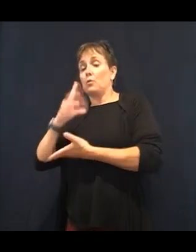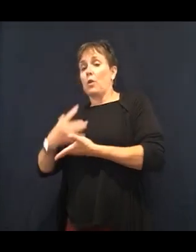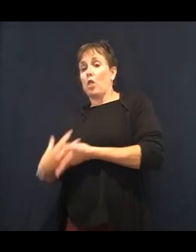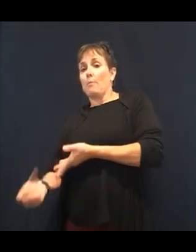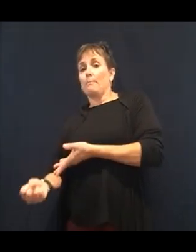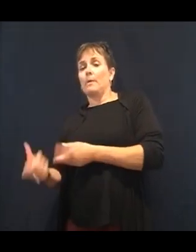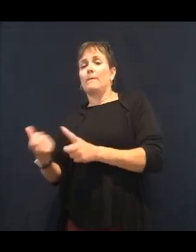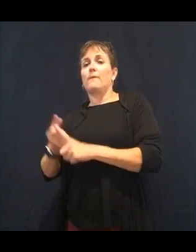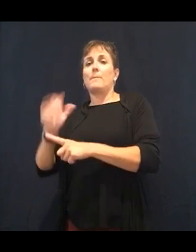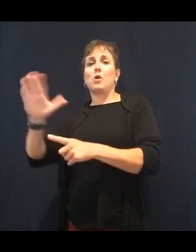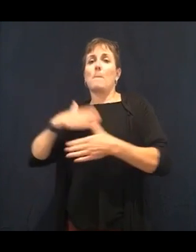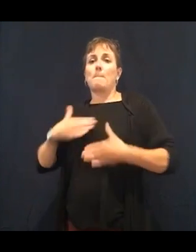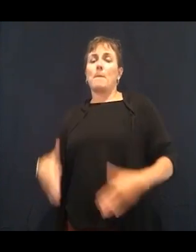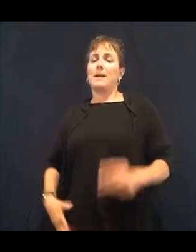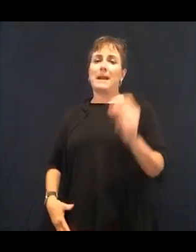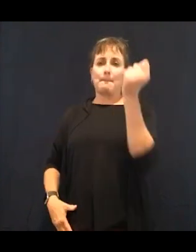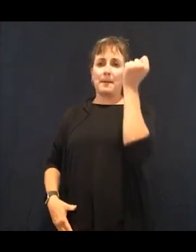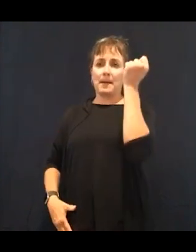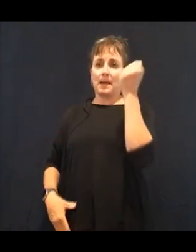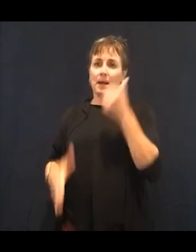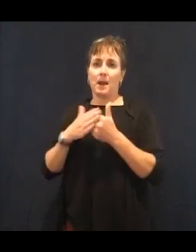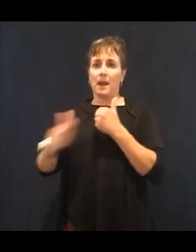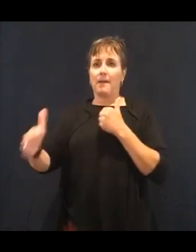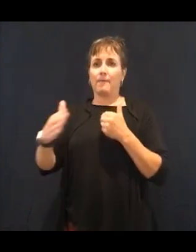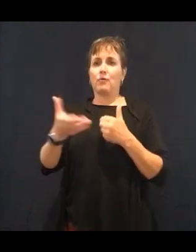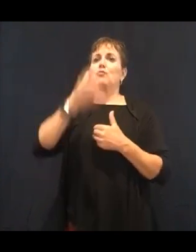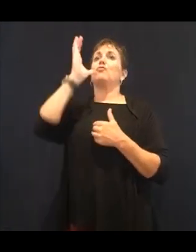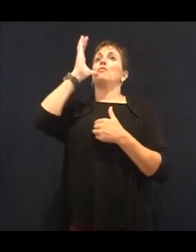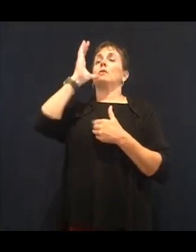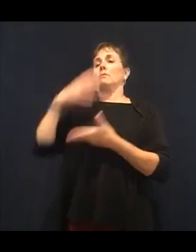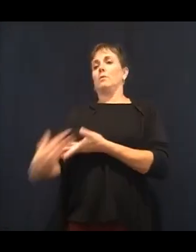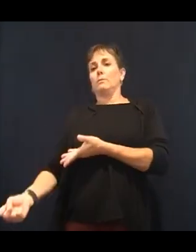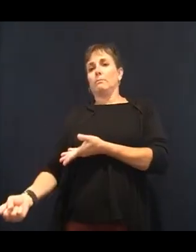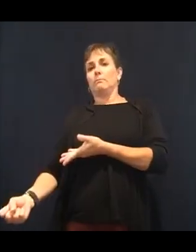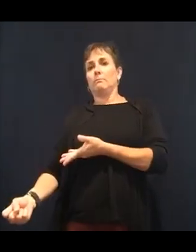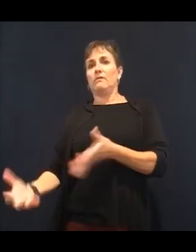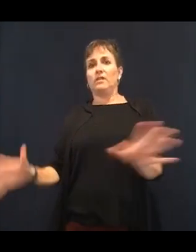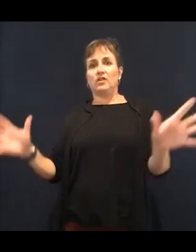you know that and you have your body's formula for every